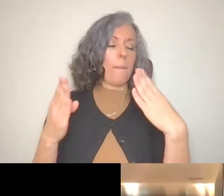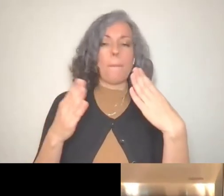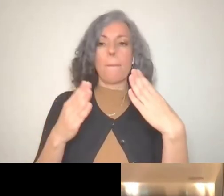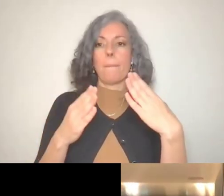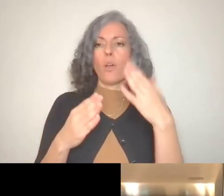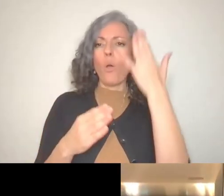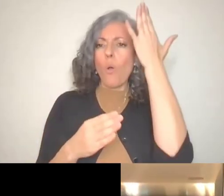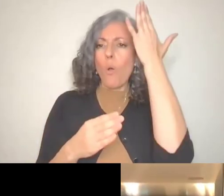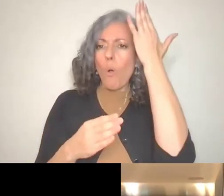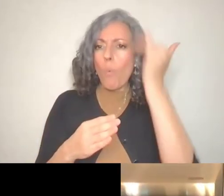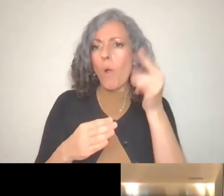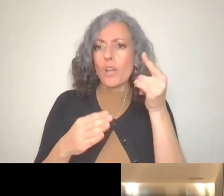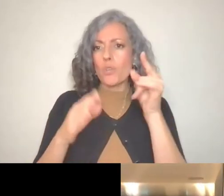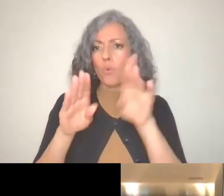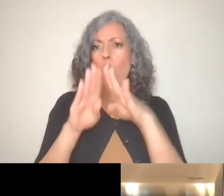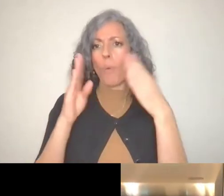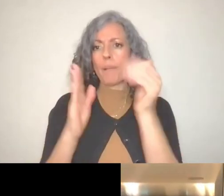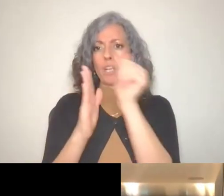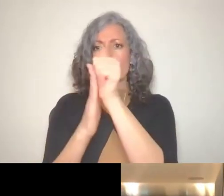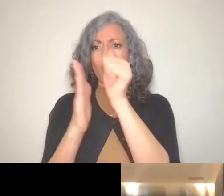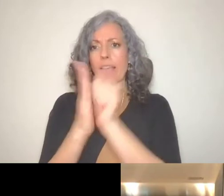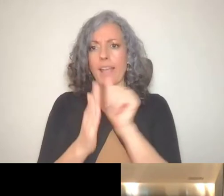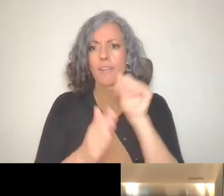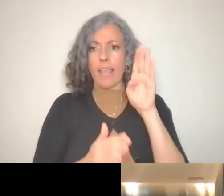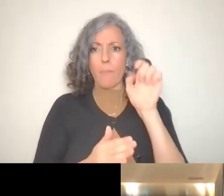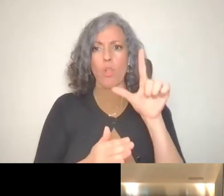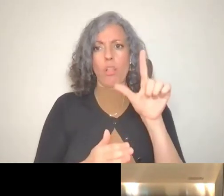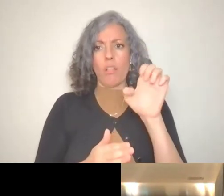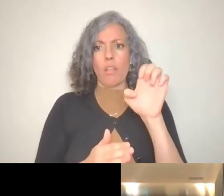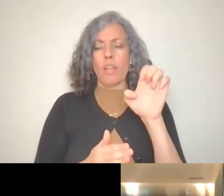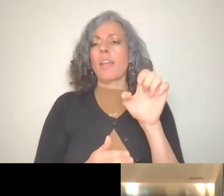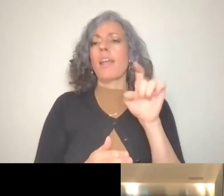ABLE account? And what is having an ABLE account mean to you?